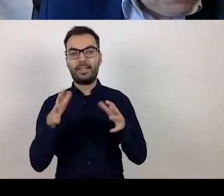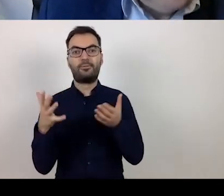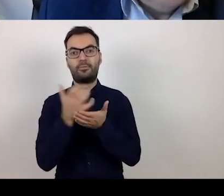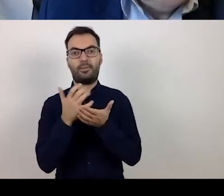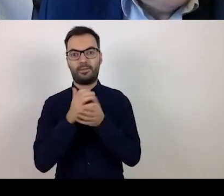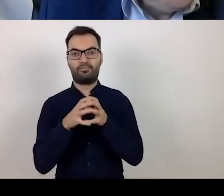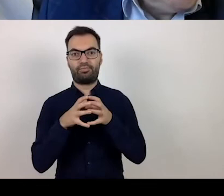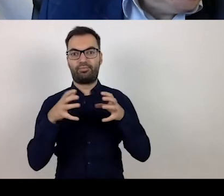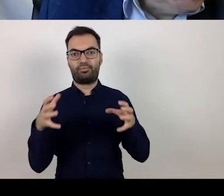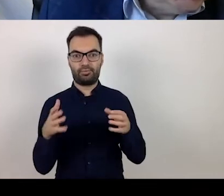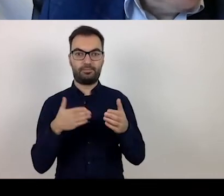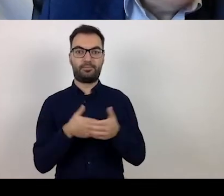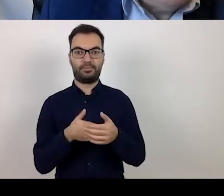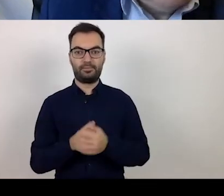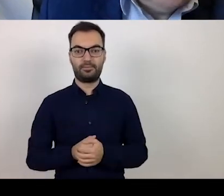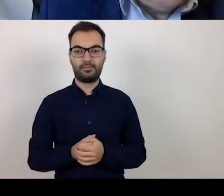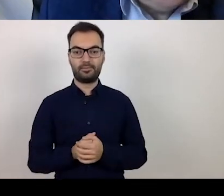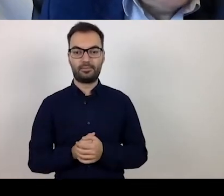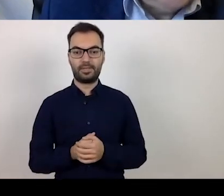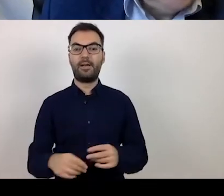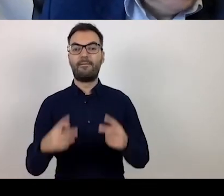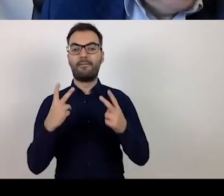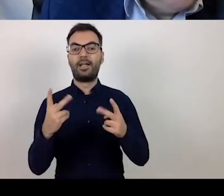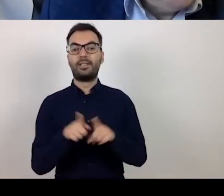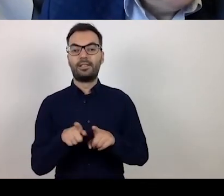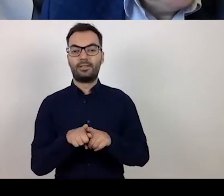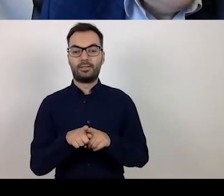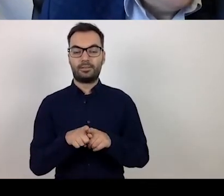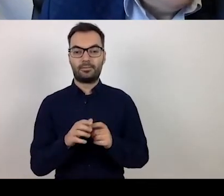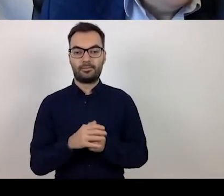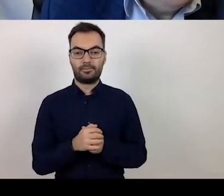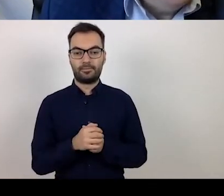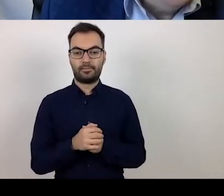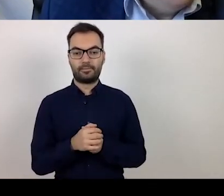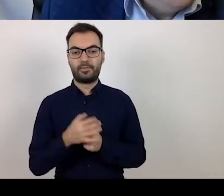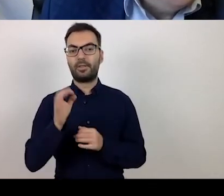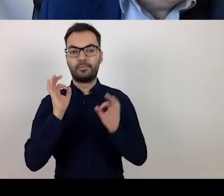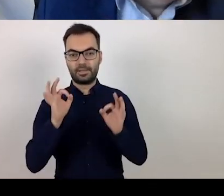And at the same time it is imperative that the calculations be correct.